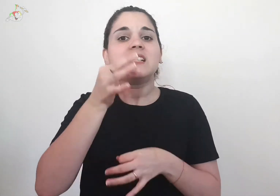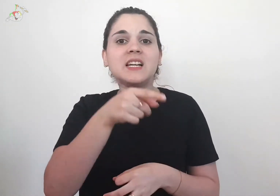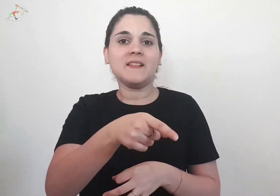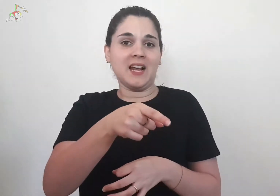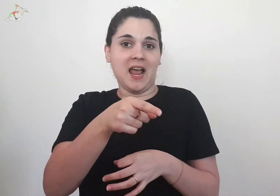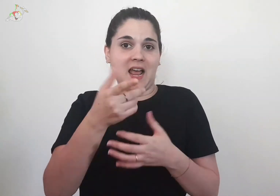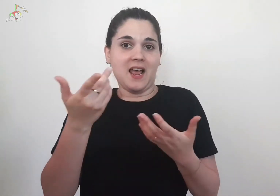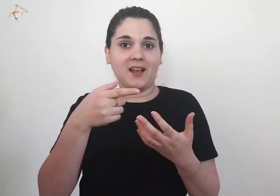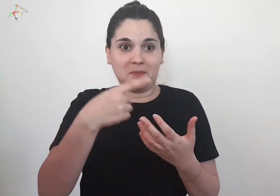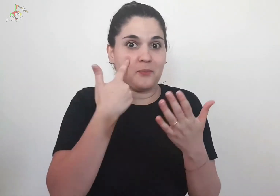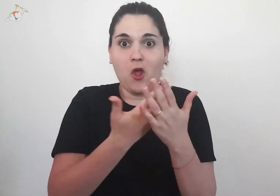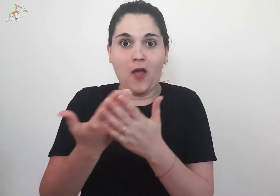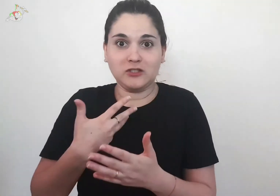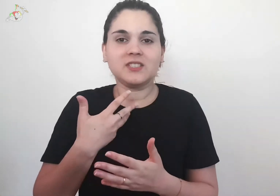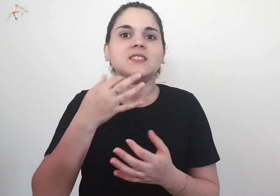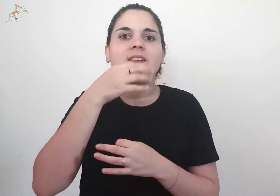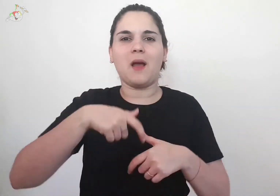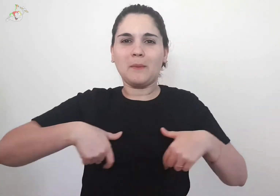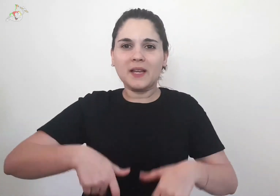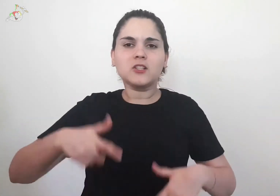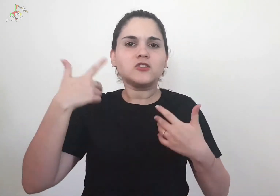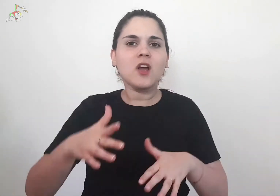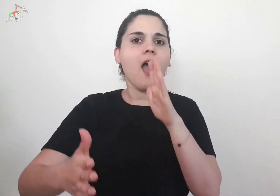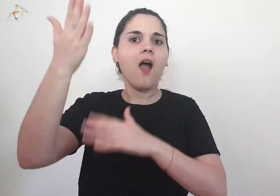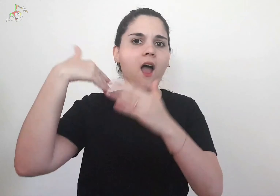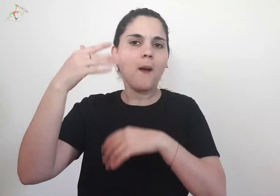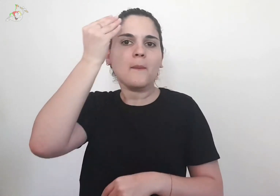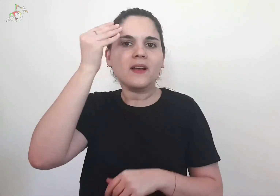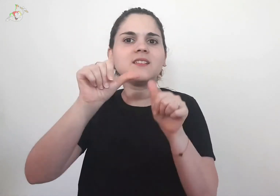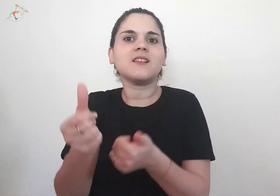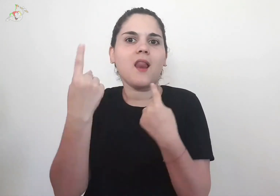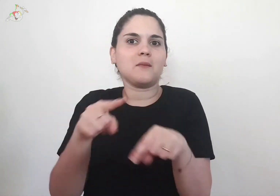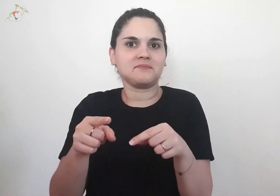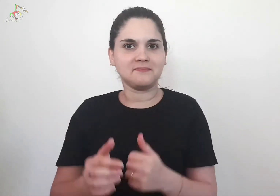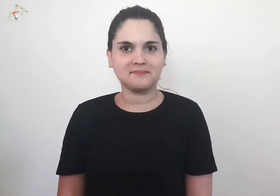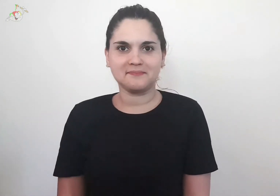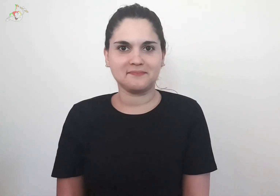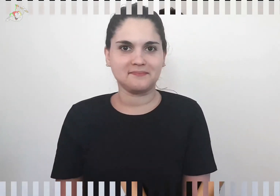These documents mean that the style of the bikini was already thought of at the time.